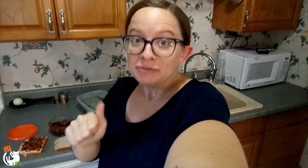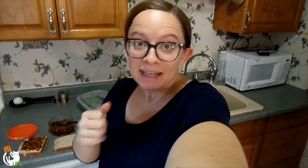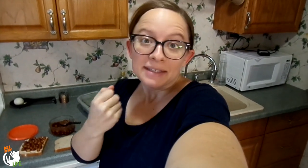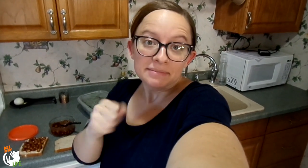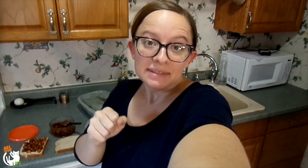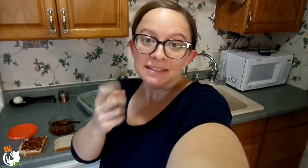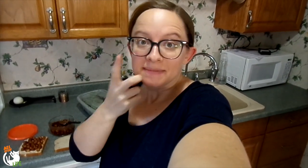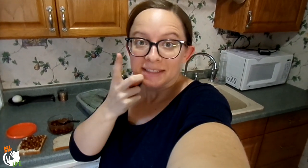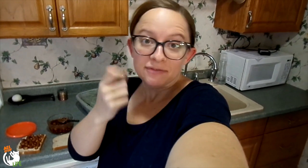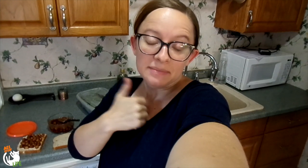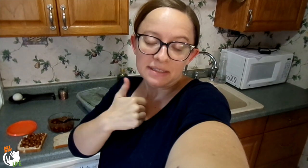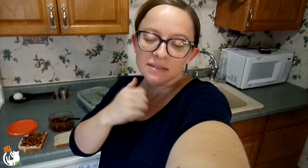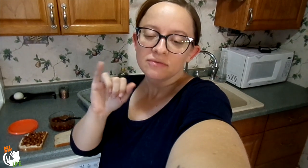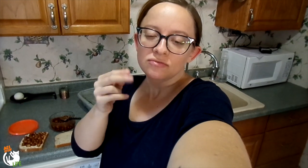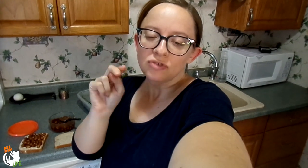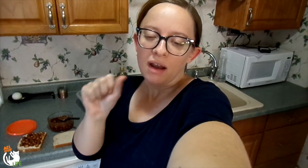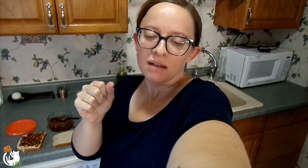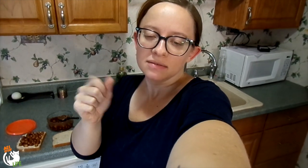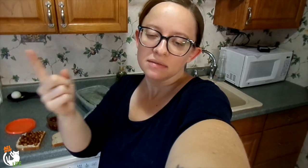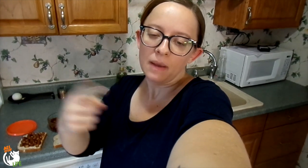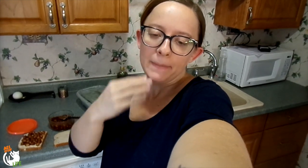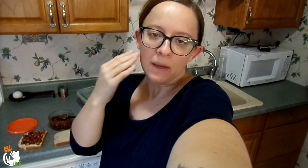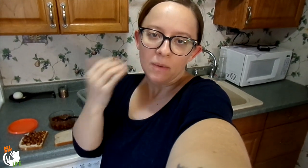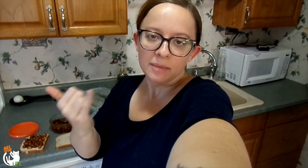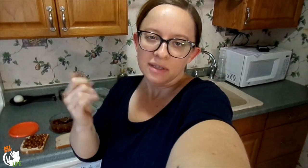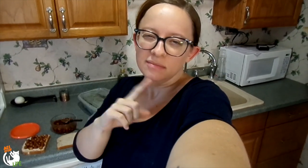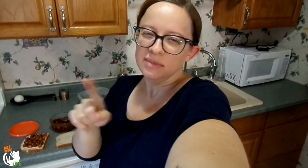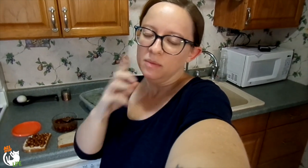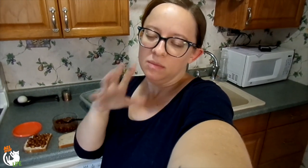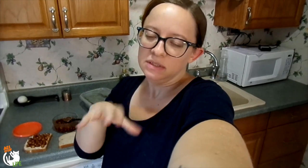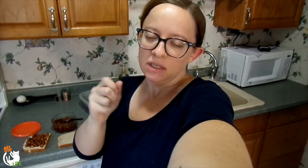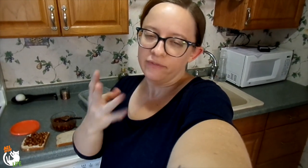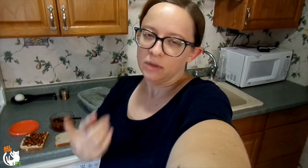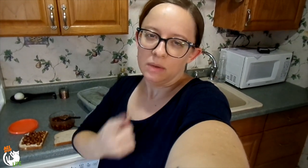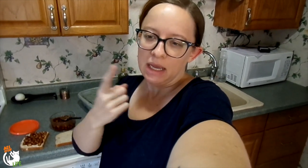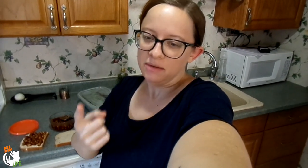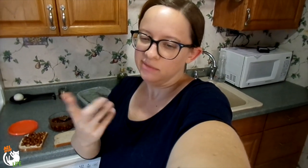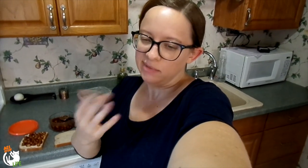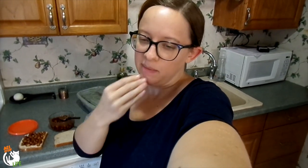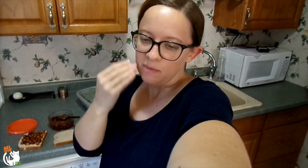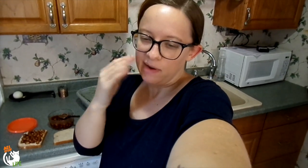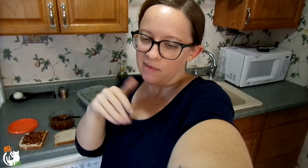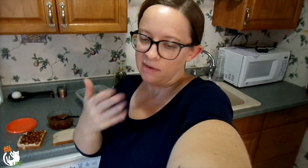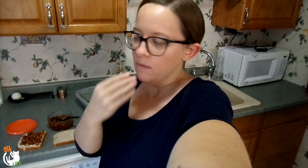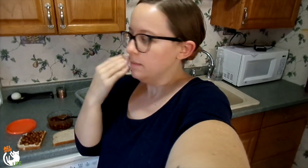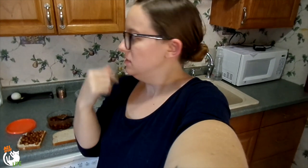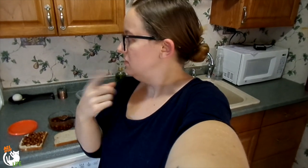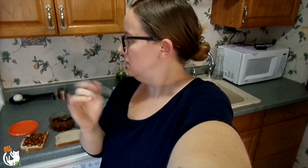Anyways, I'm gonna try to make dinner for myself. Jenna's actually coming home tonight, but probably won't be for a few hours.